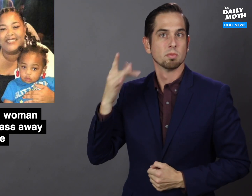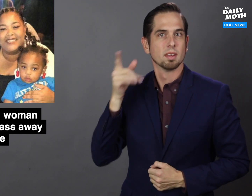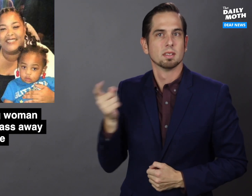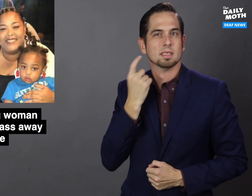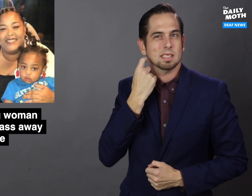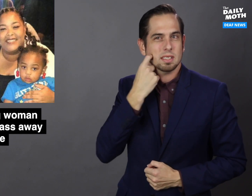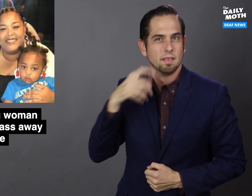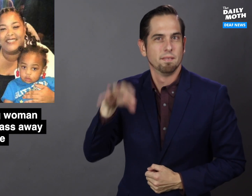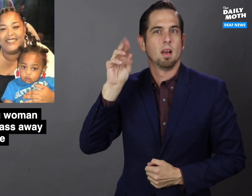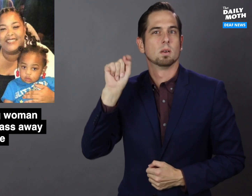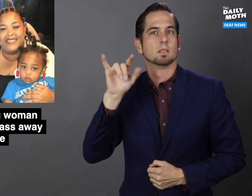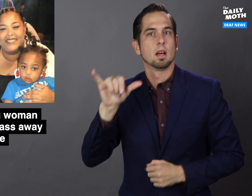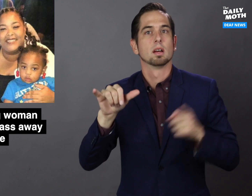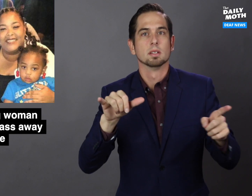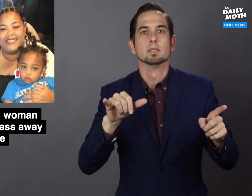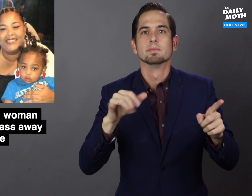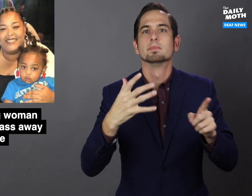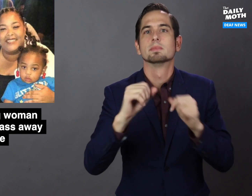because she recently found out that she was